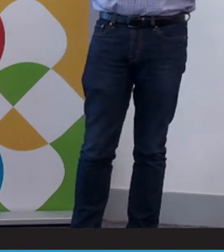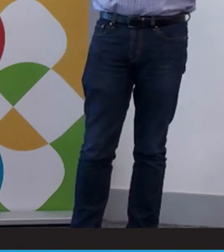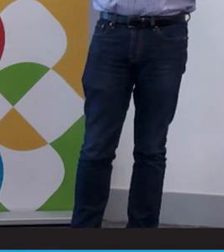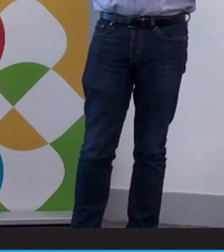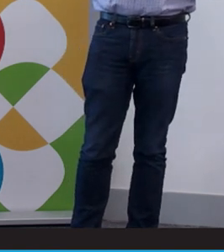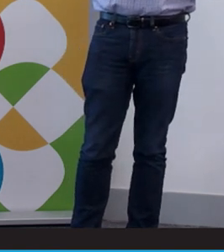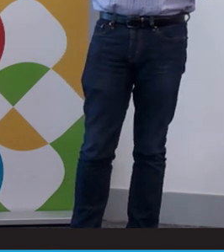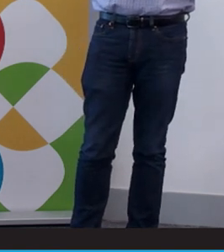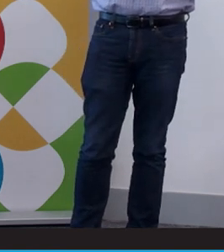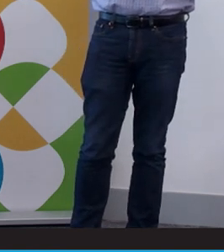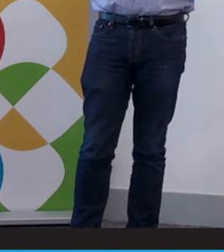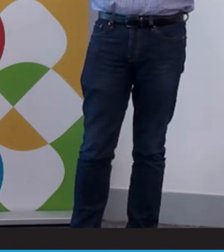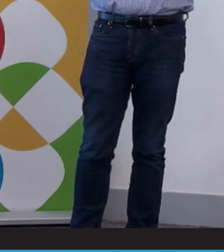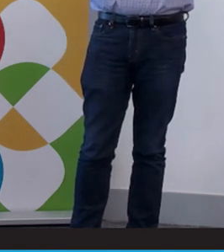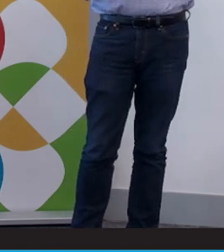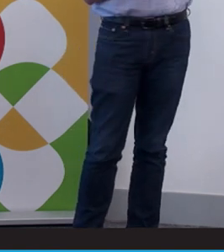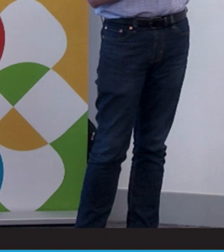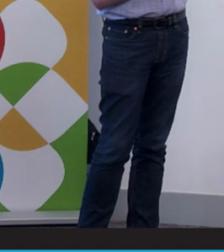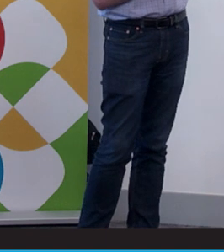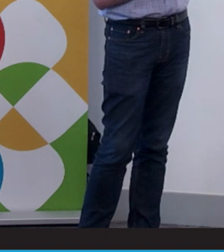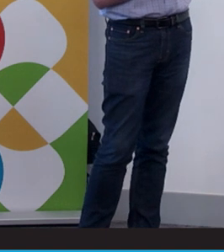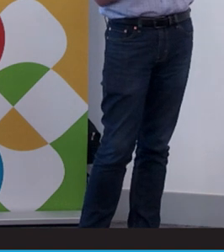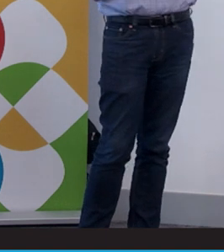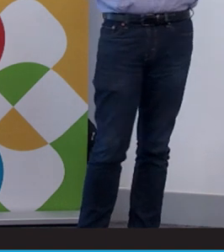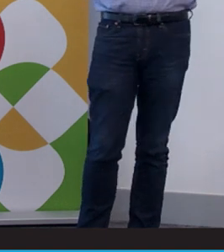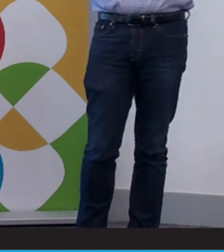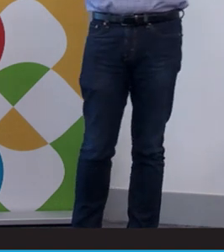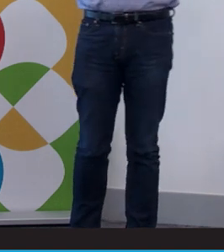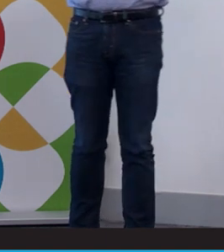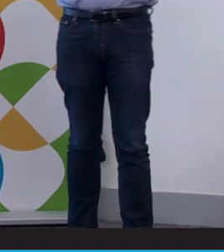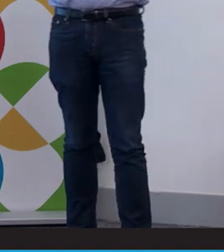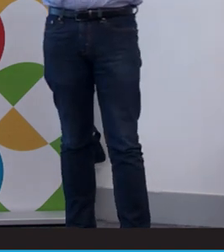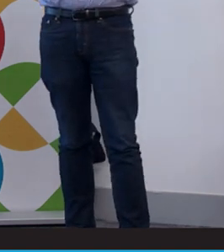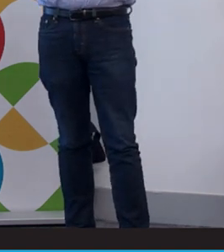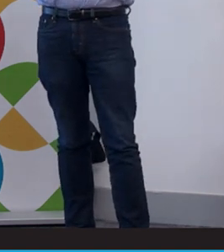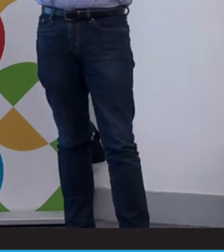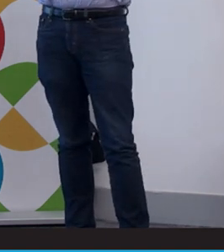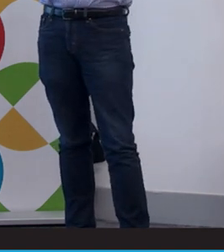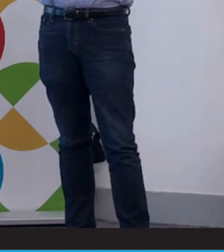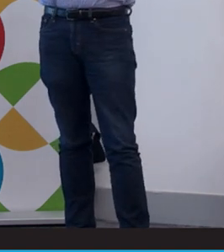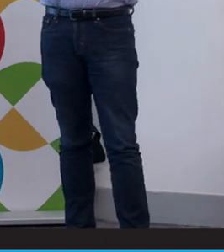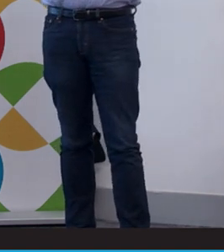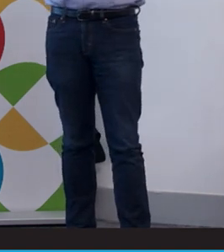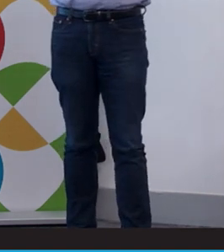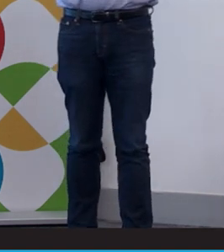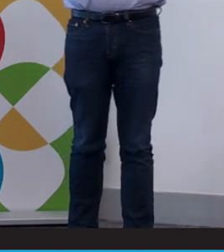Auslan Right up until accredited interpreters we have about 900 staff, a mixture of part time,